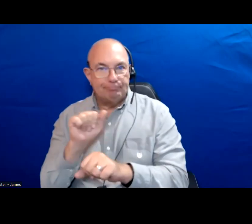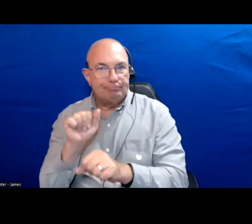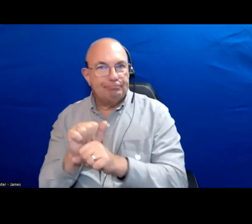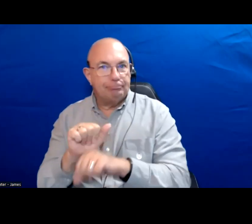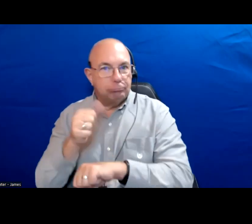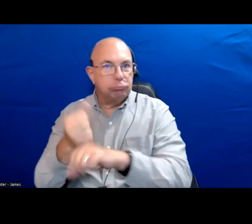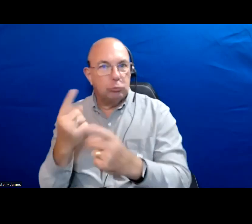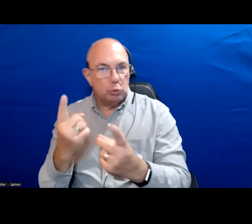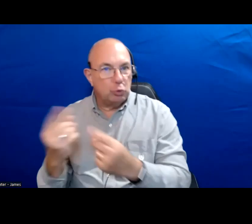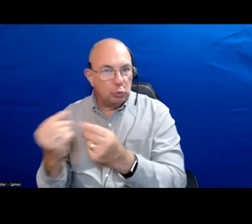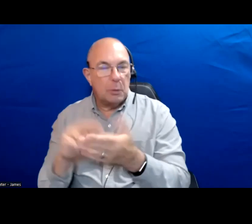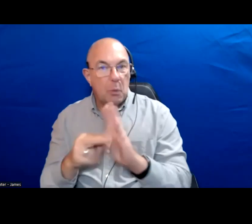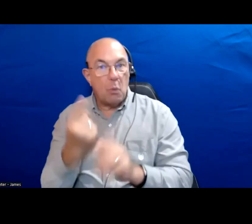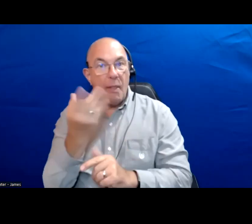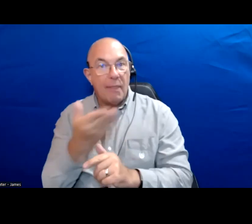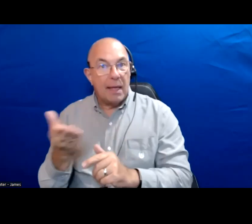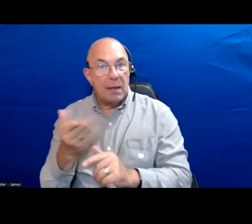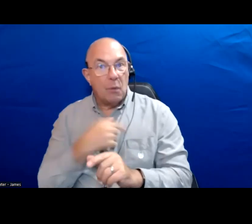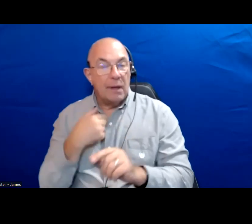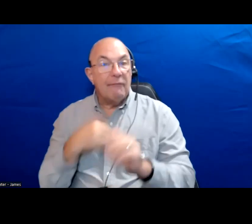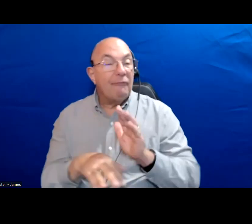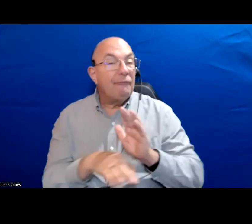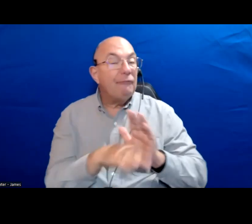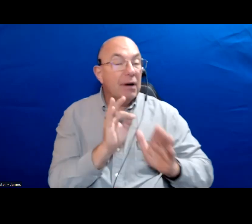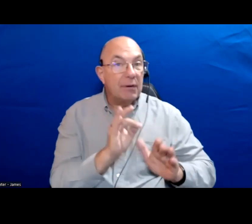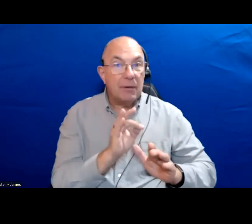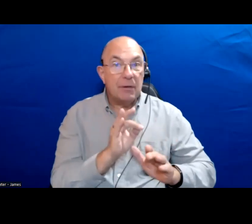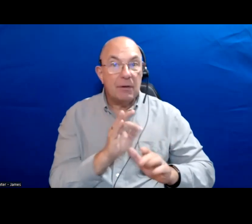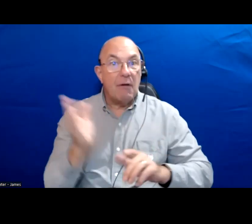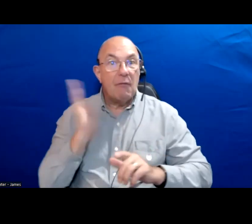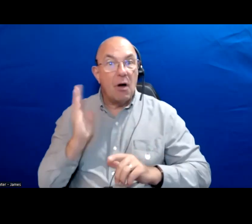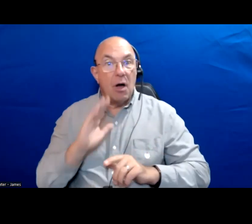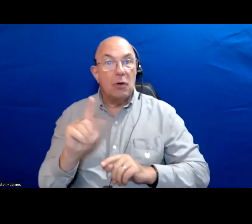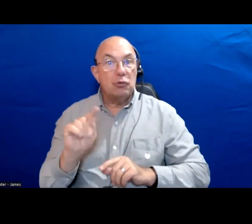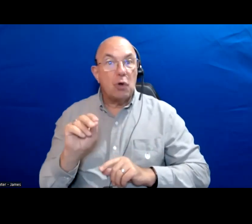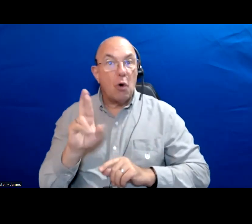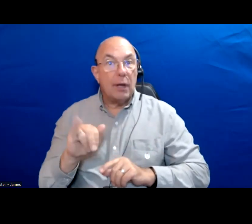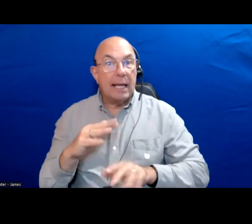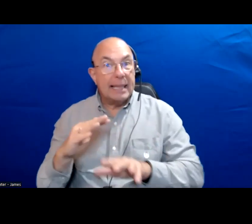One of the key things we looked at before we found out the mayor was leaving was the